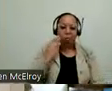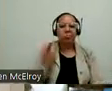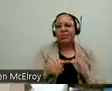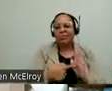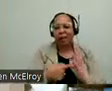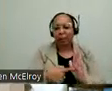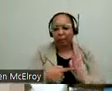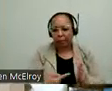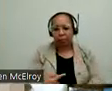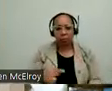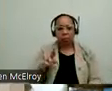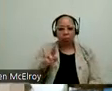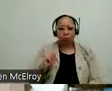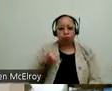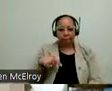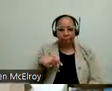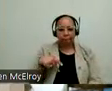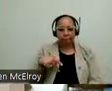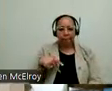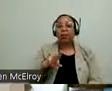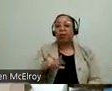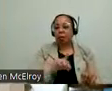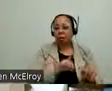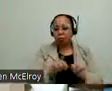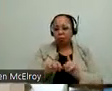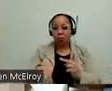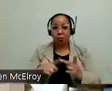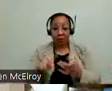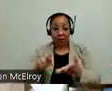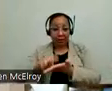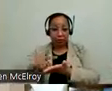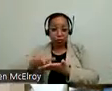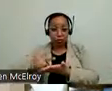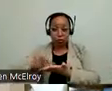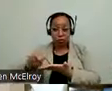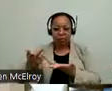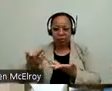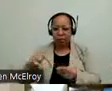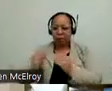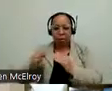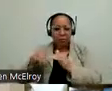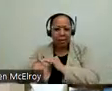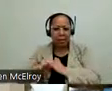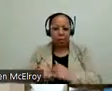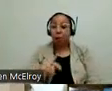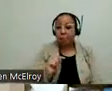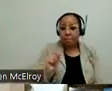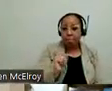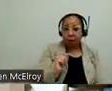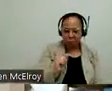also do for example making the kitchen more accessibility or making a bathroom more accessible. During the pandemic we had the privilege --